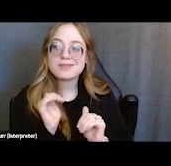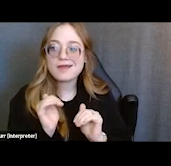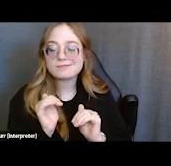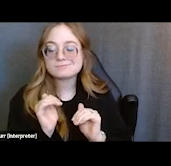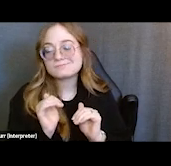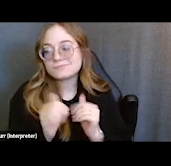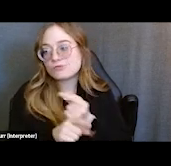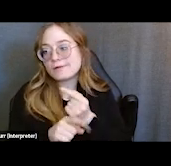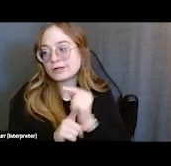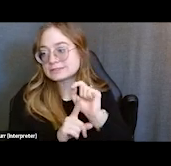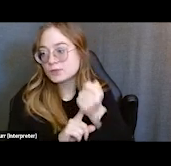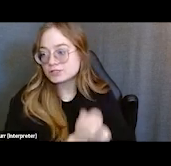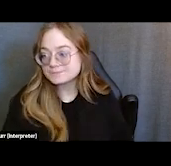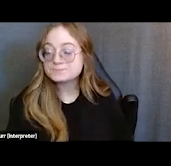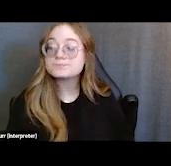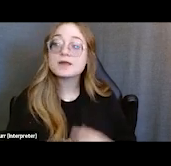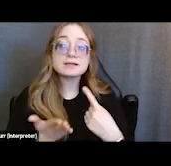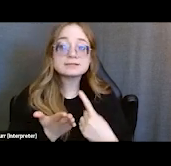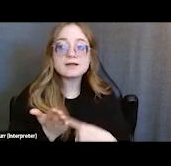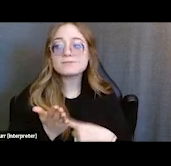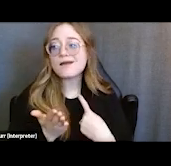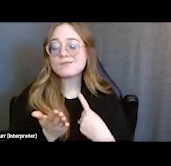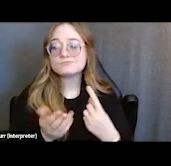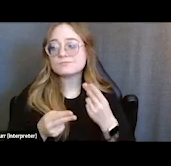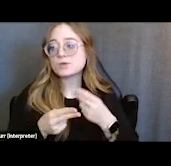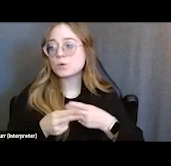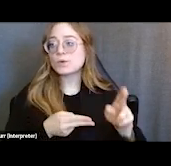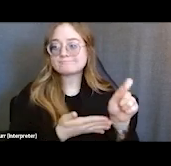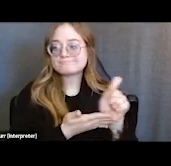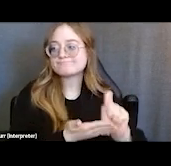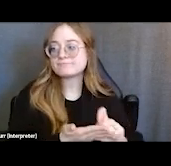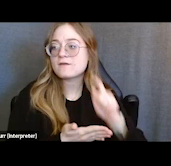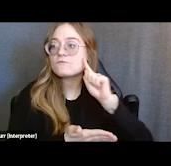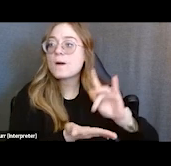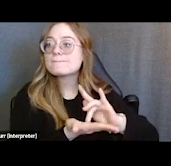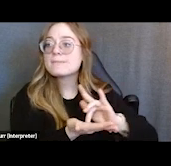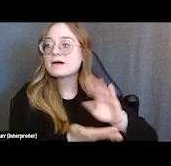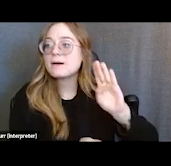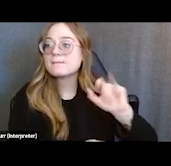So sometimes, they may just jot something for medical billing purposes only to protect clients